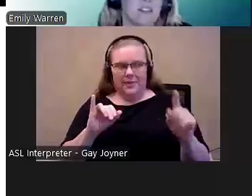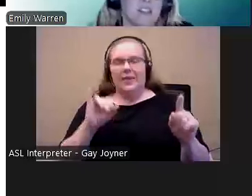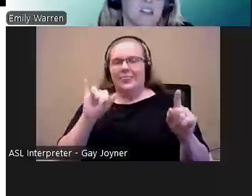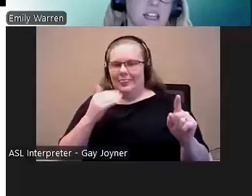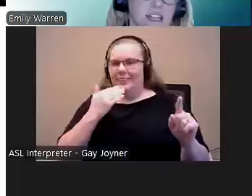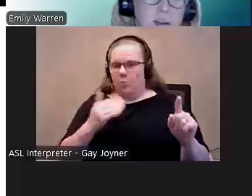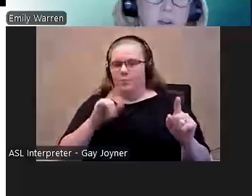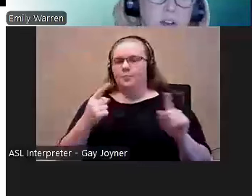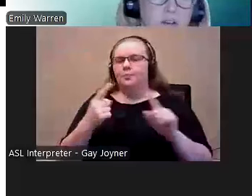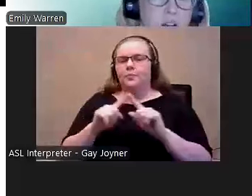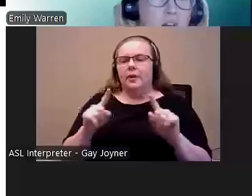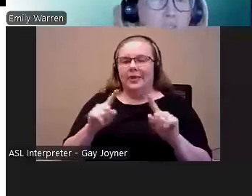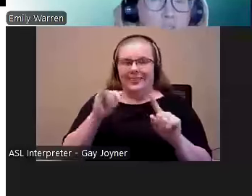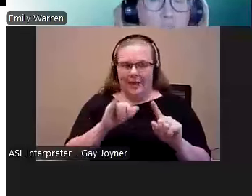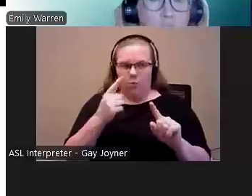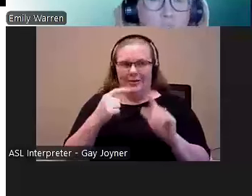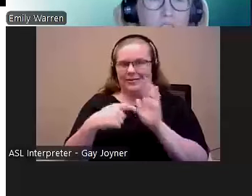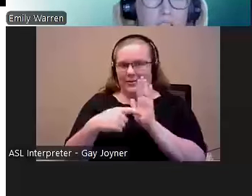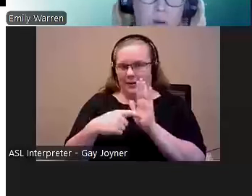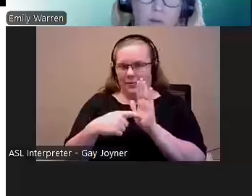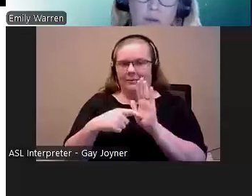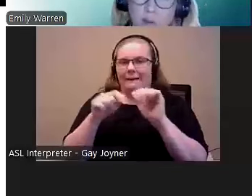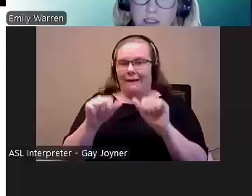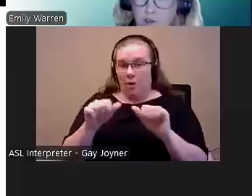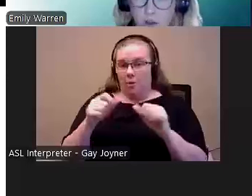This is just an example of how this could work in practice from the perspective of a